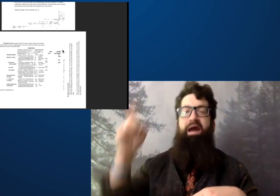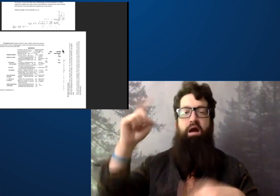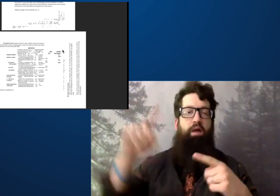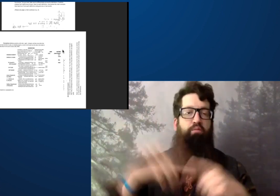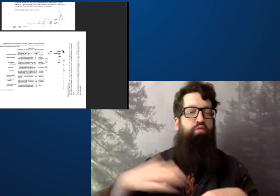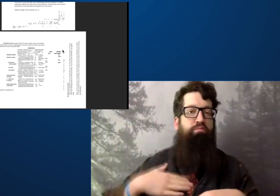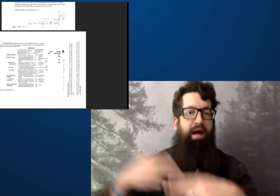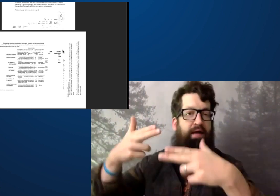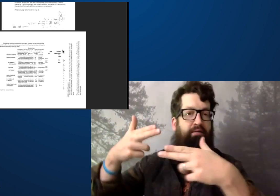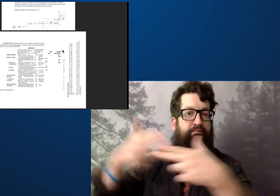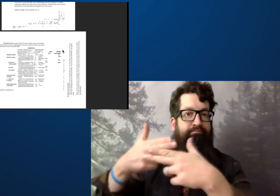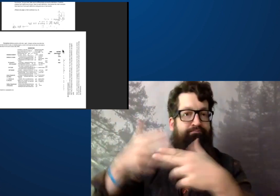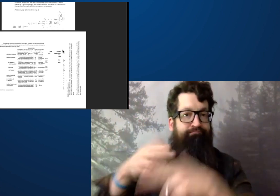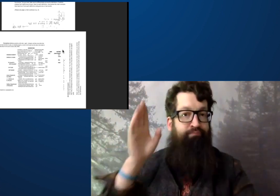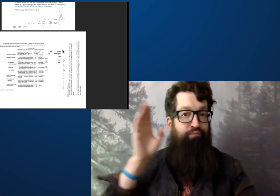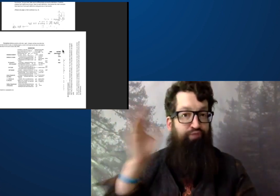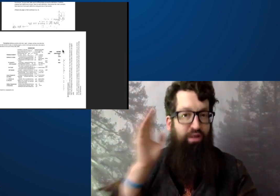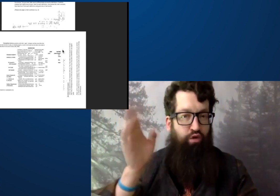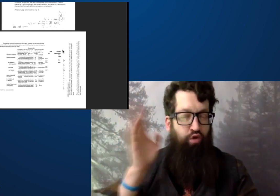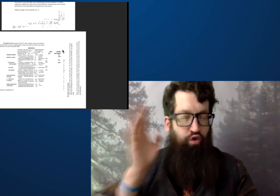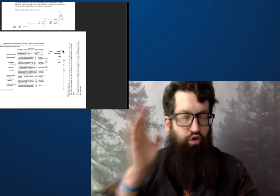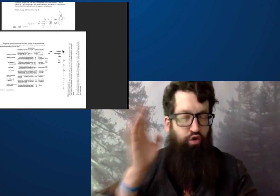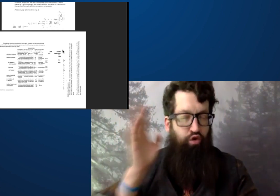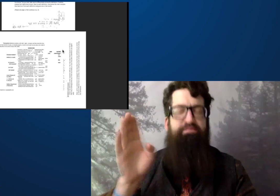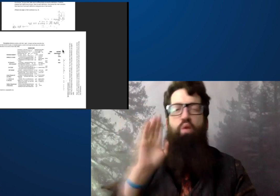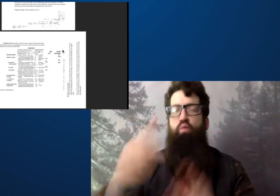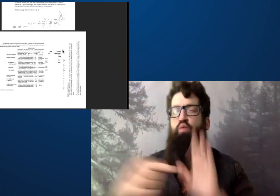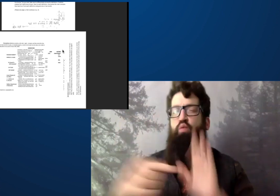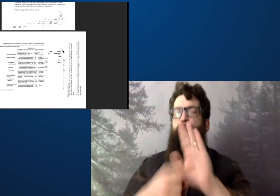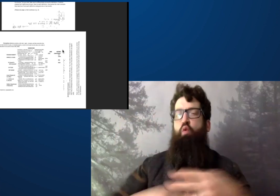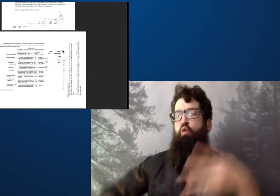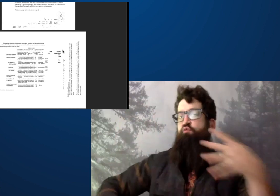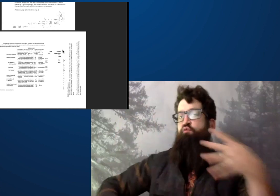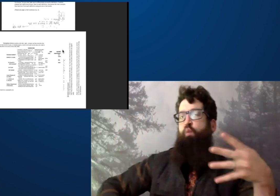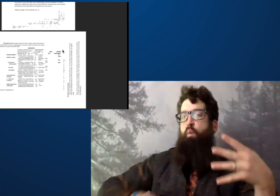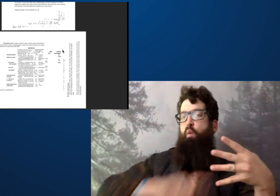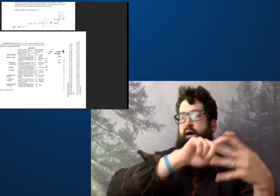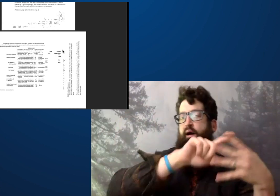Okay, so maybe what I'll do is I'll go back to my slides in my presentation,